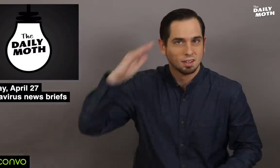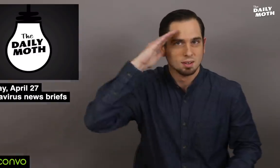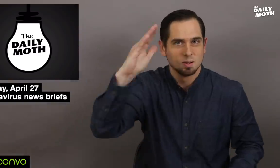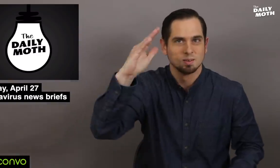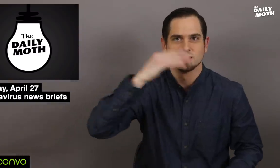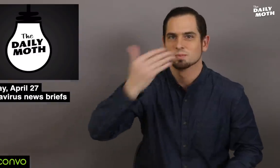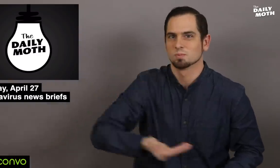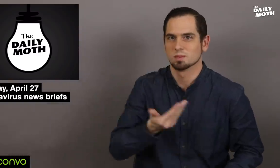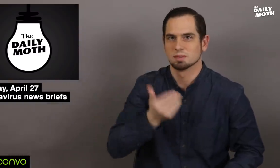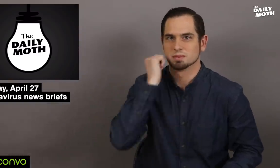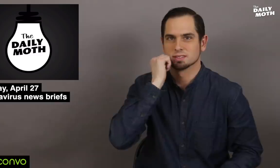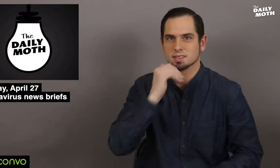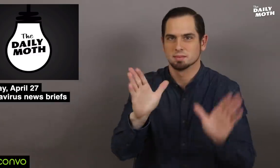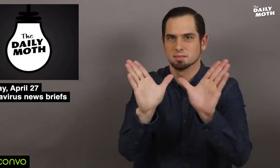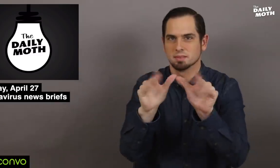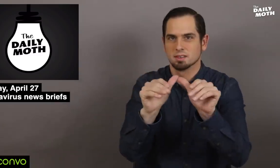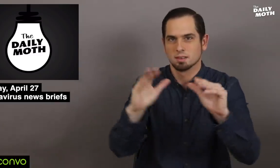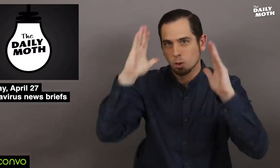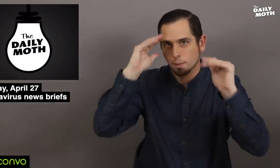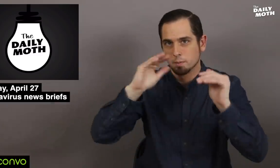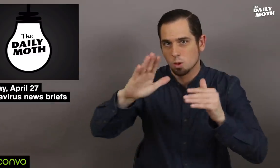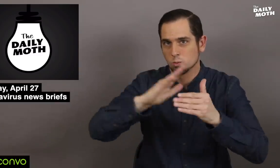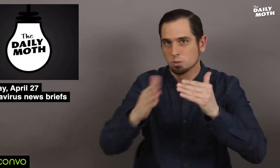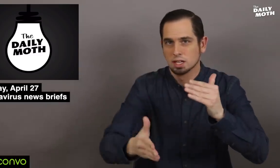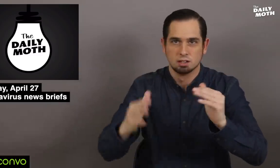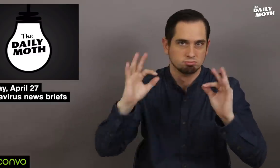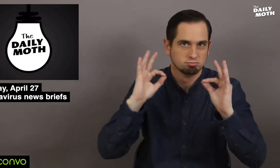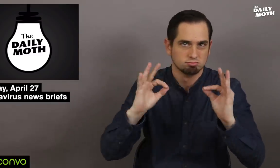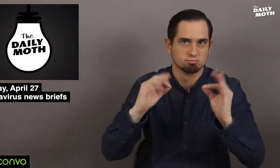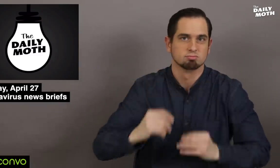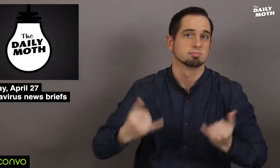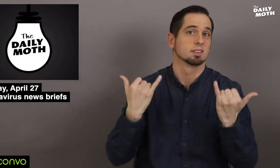Hello, welcome to The Daily Moth! Hope your weekend was good.